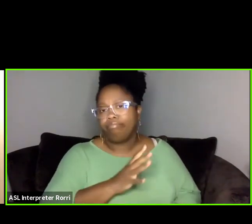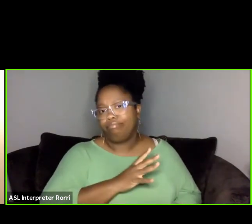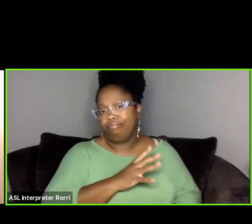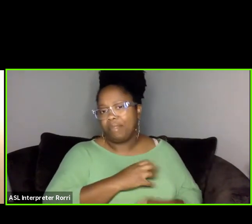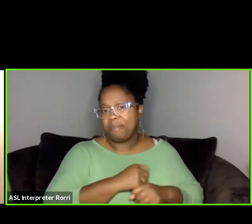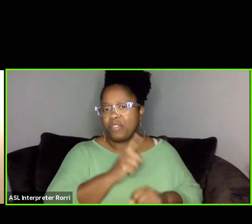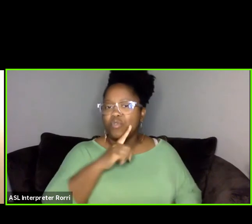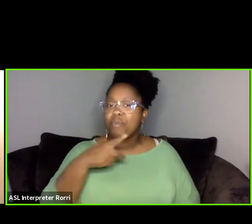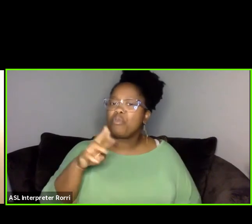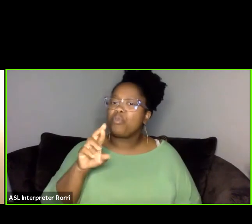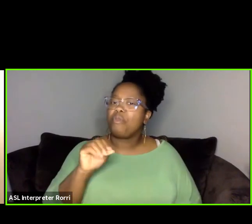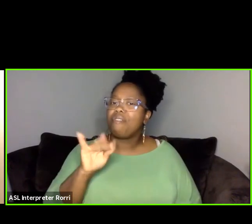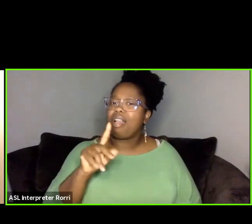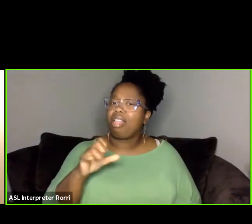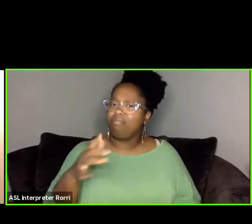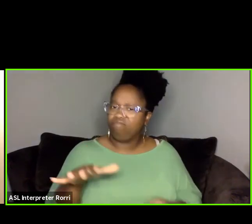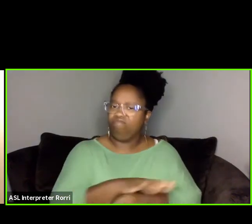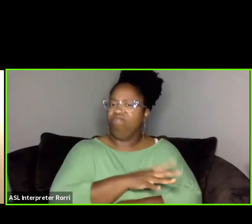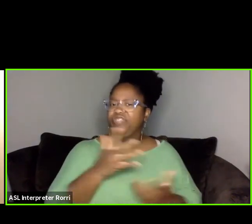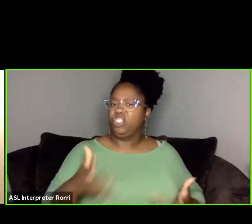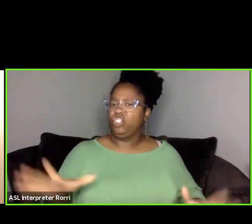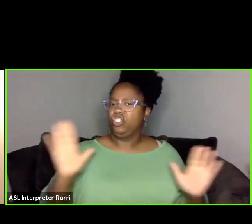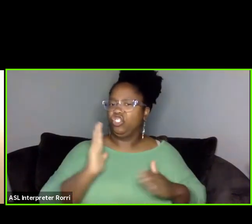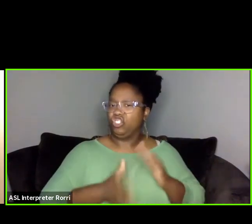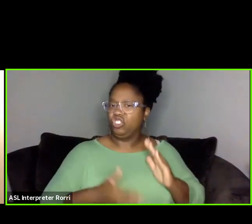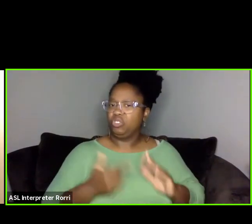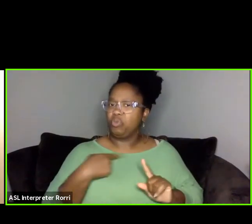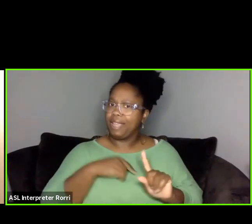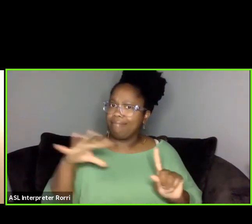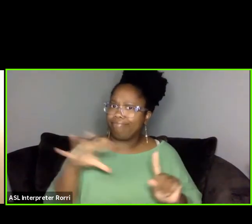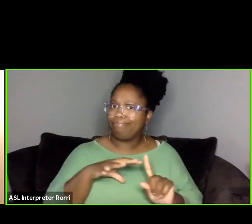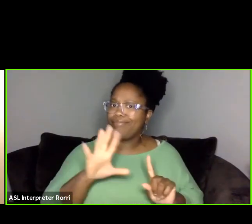so that we can go ahead and highlight some of the work that you're doing as well.